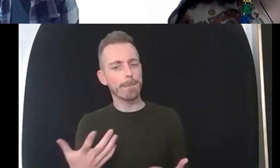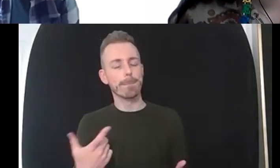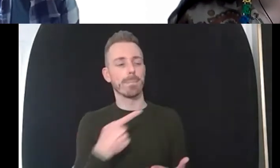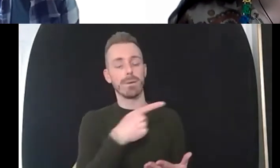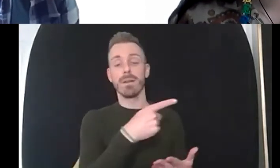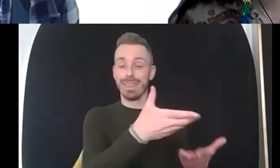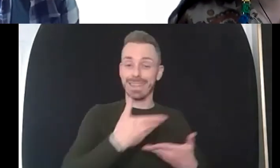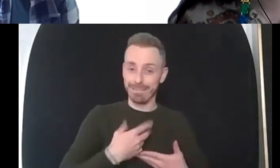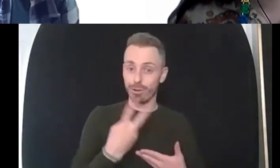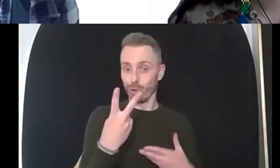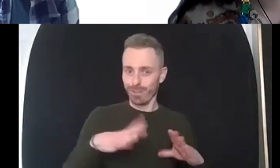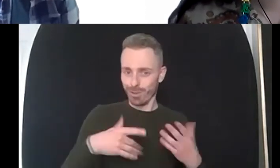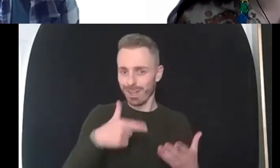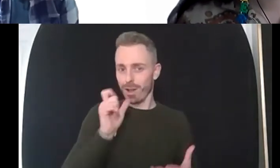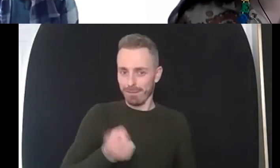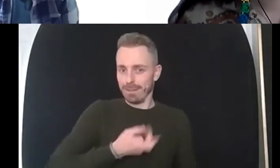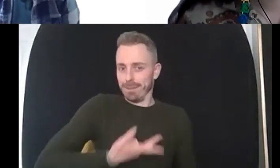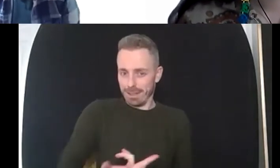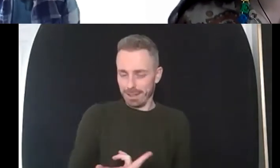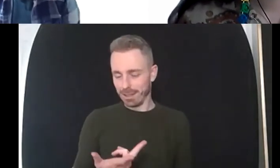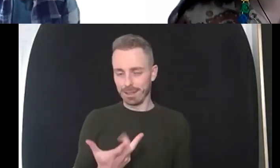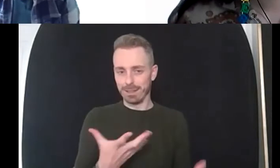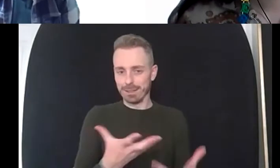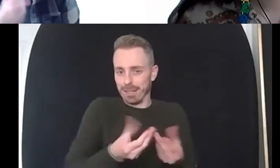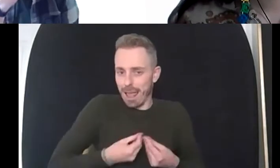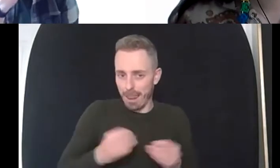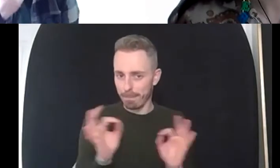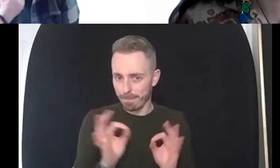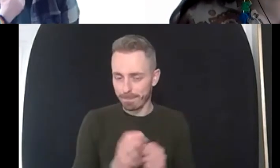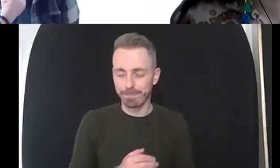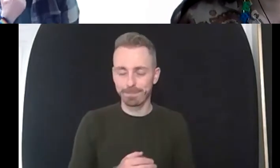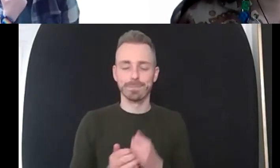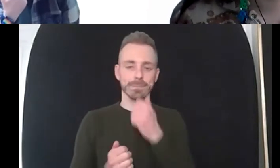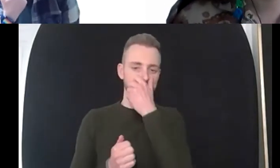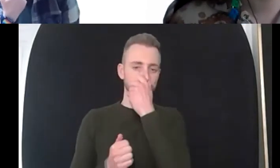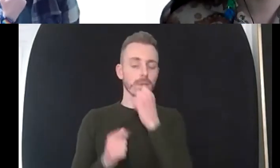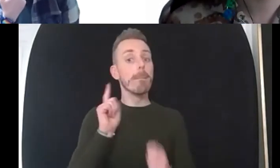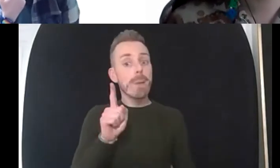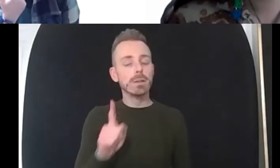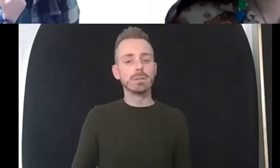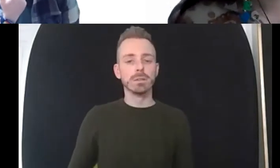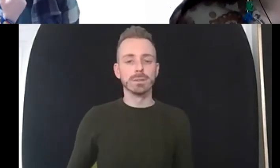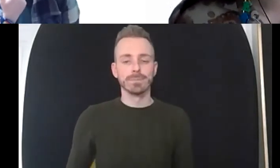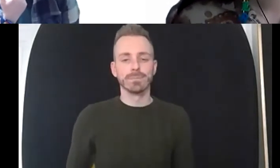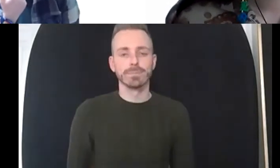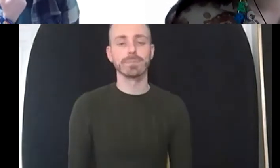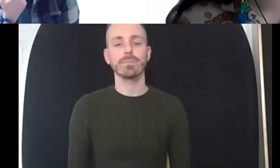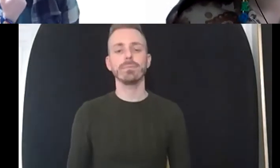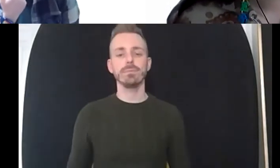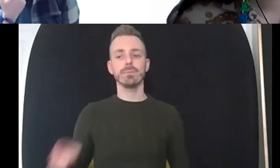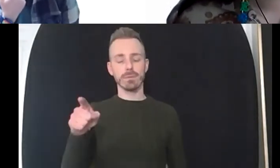but um and you might notice it's like sarcasm there but yeah um i think um in terms of uh